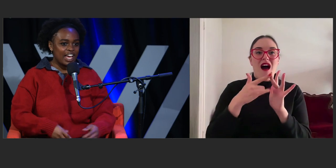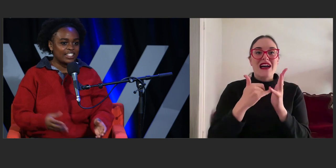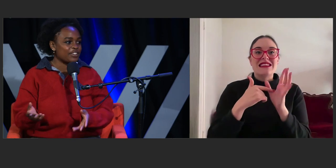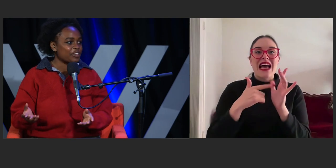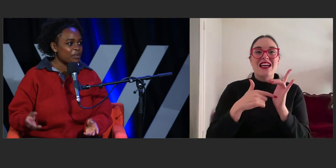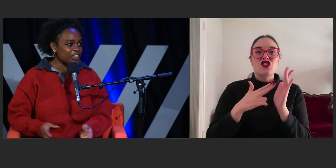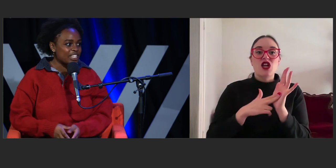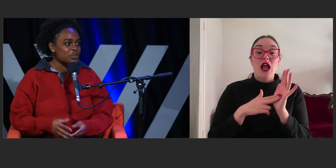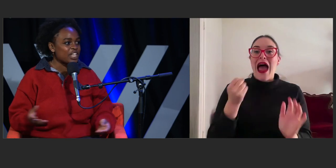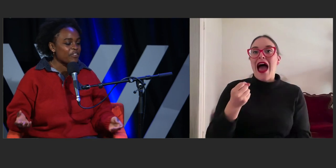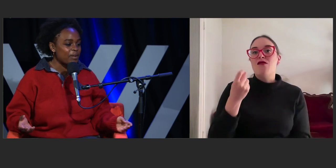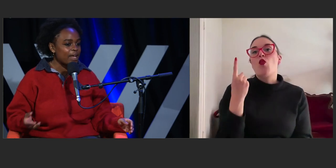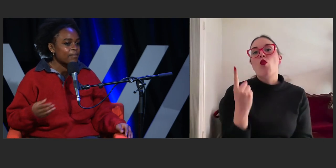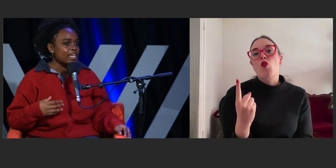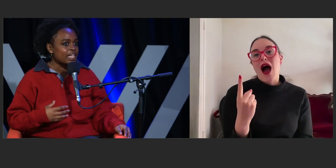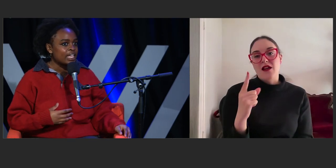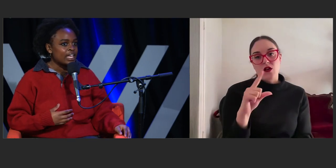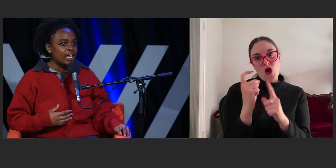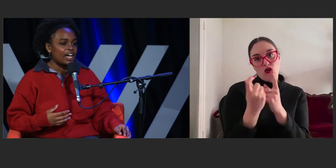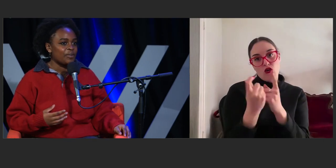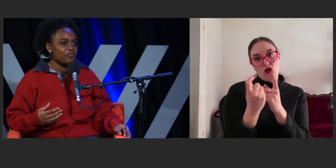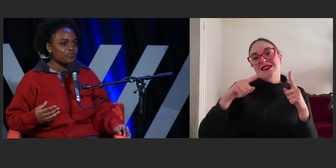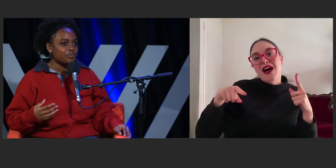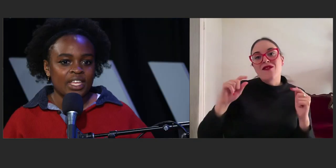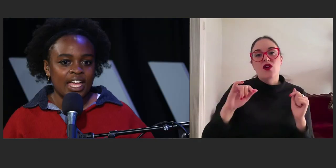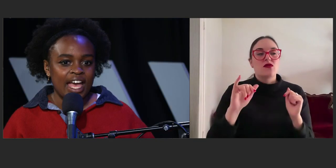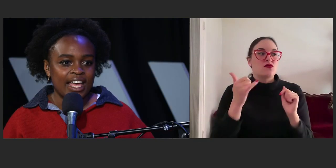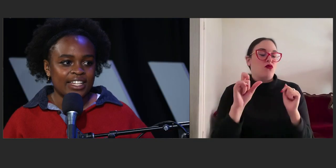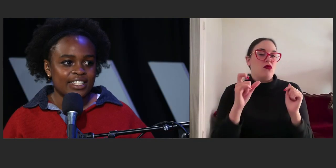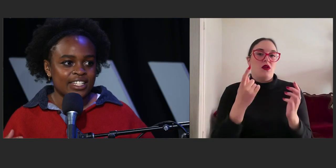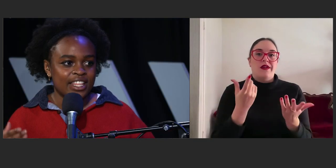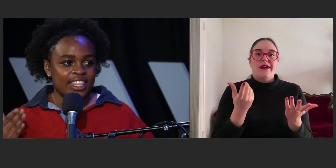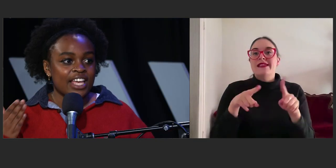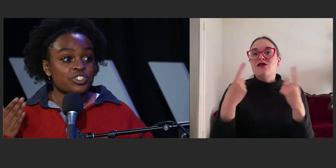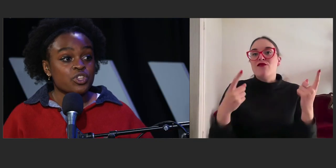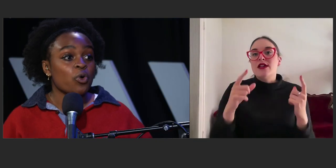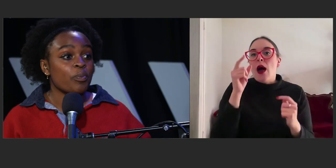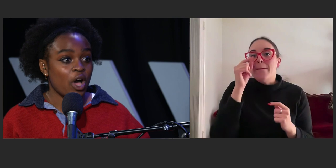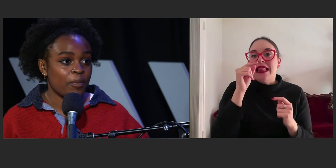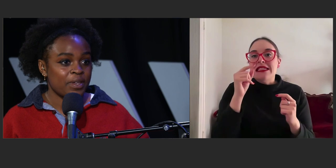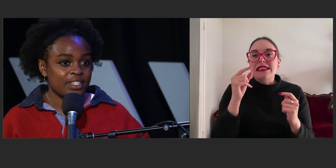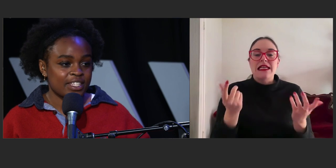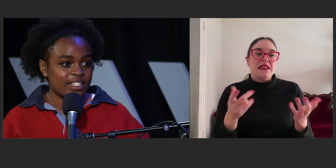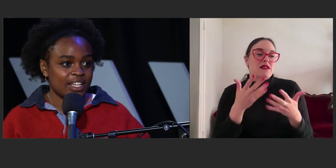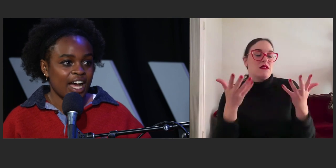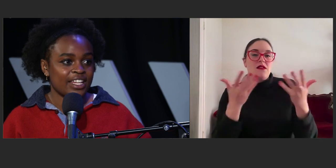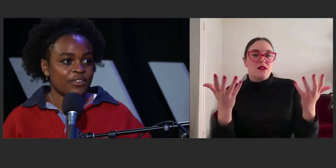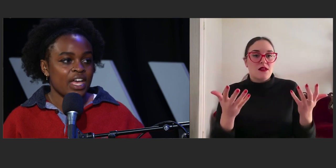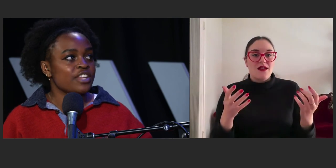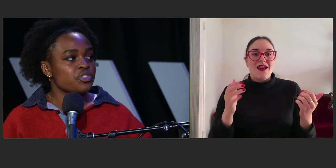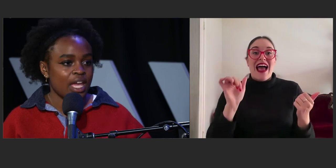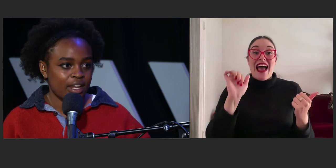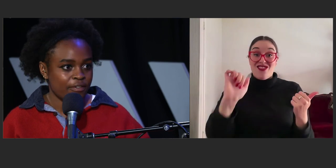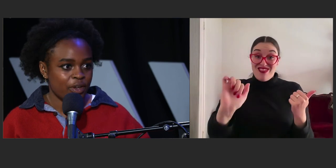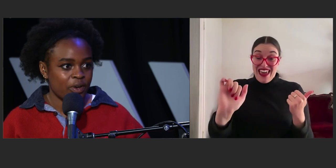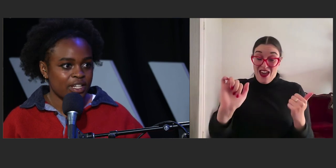it has different abilities, whatever it might be. And their sole purpose is to kind of educate everyone.